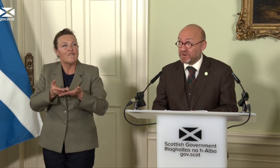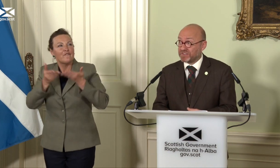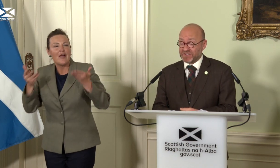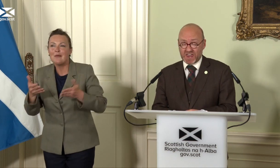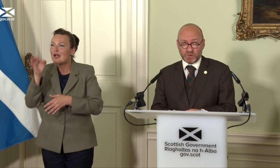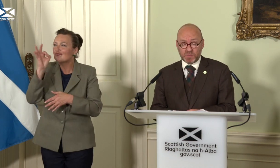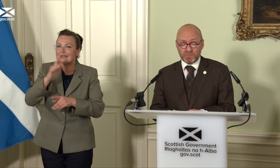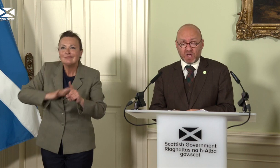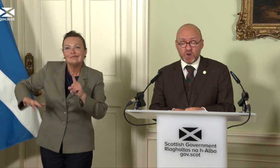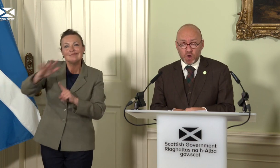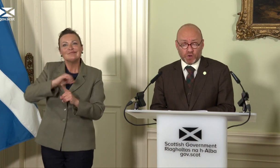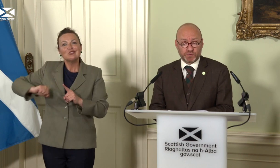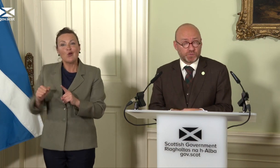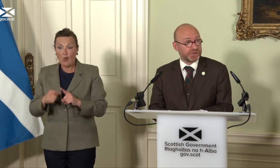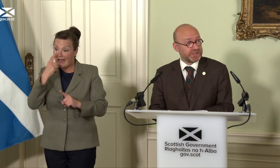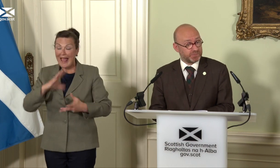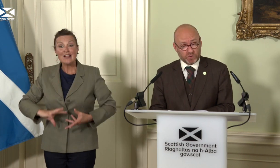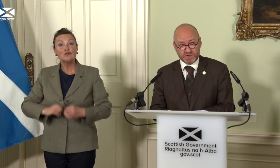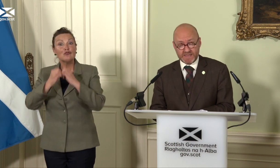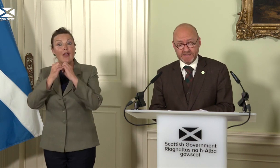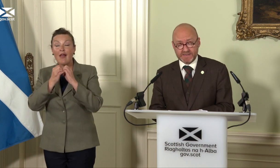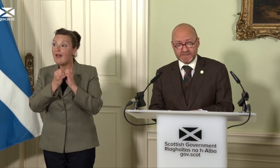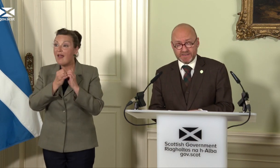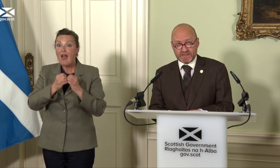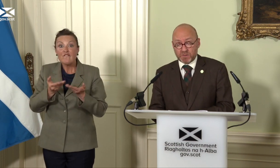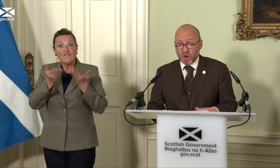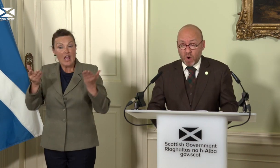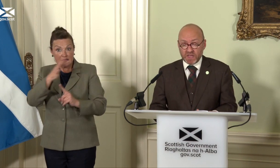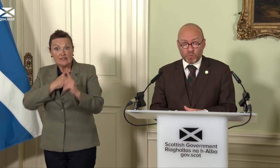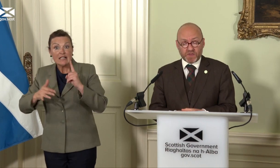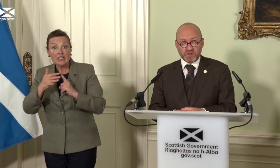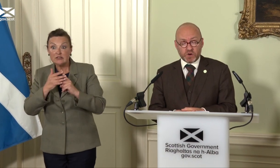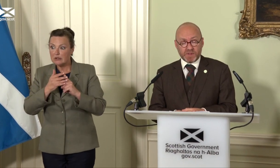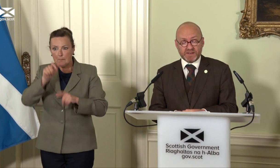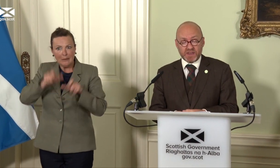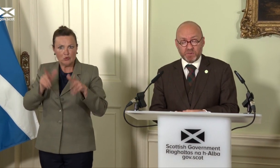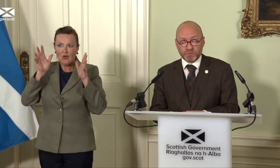society where people are not forced into poverty. And, by working with our European neighbours,